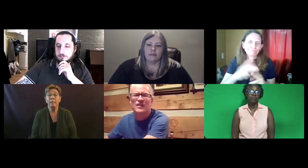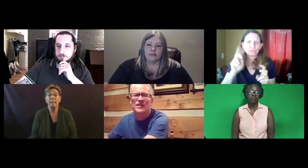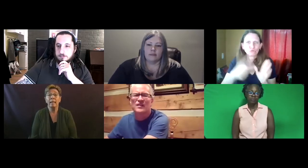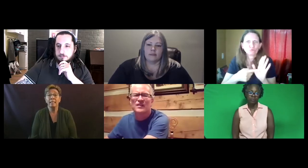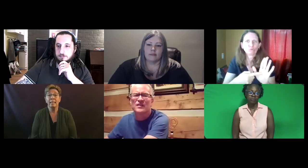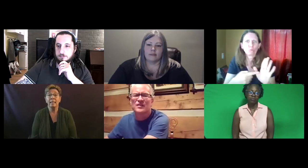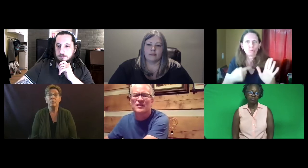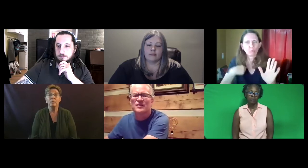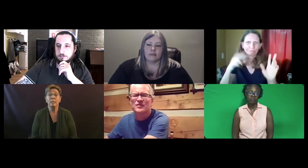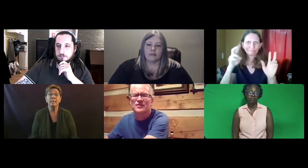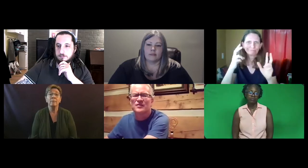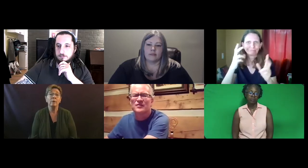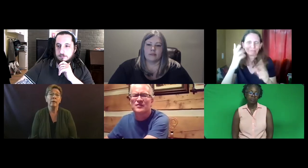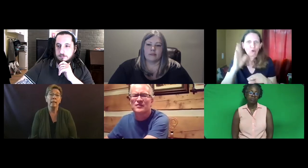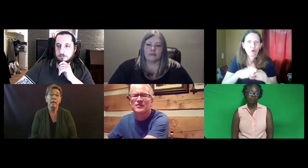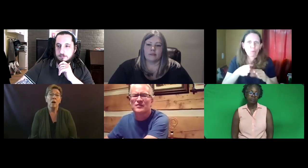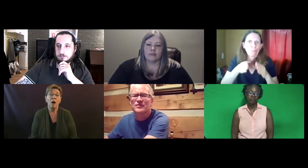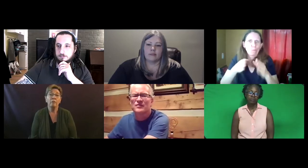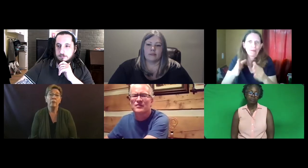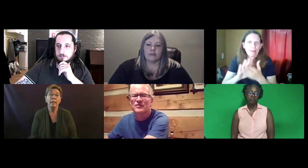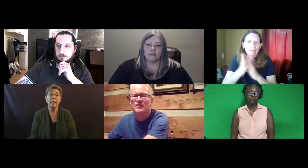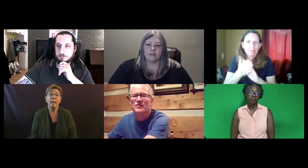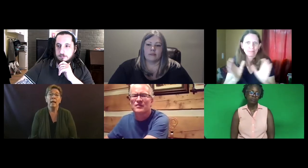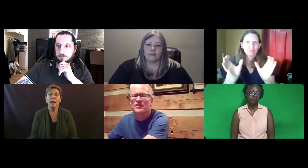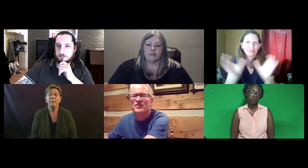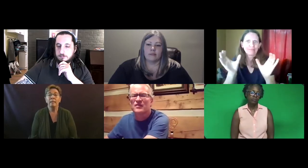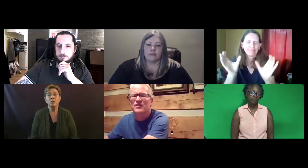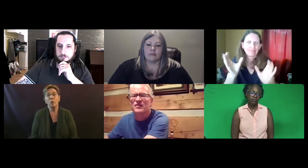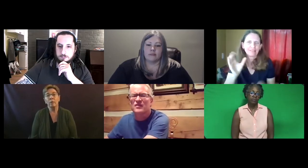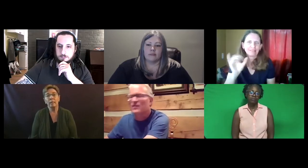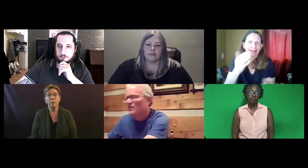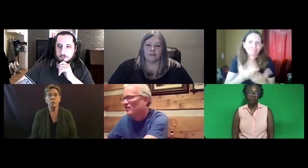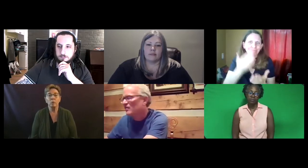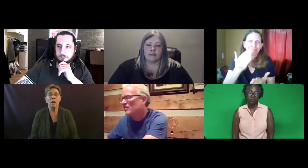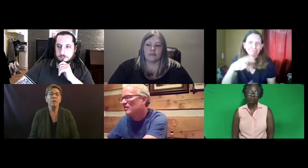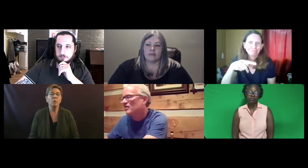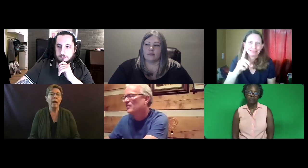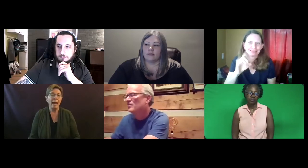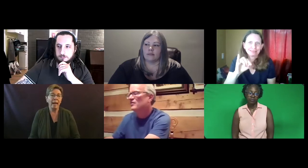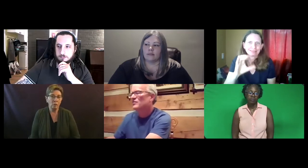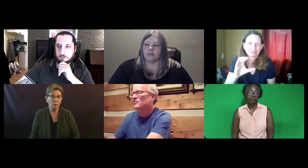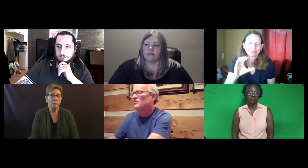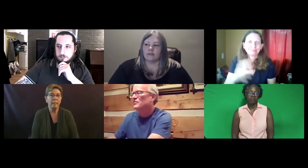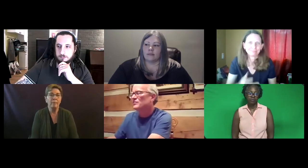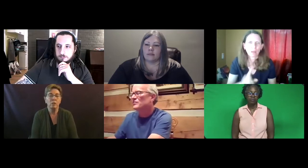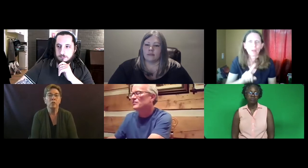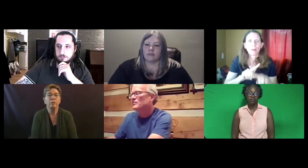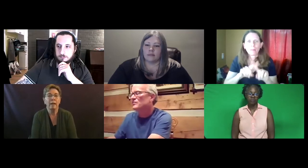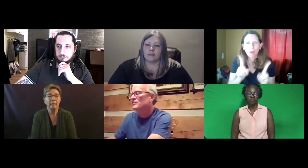It was a temporary offering that showed that the person was on their way to becoming certified.